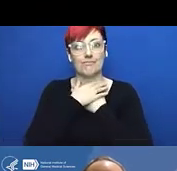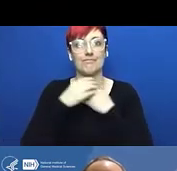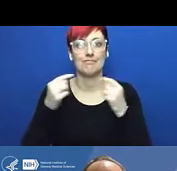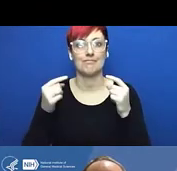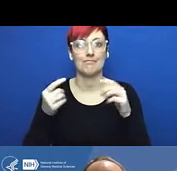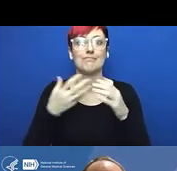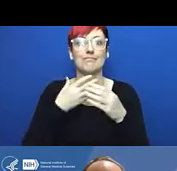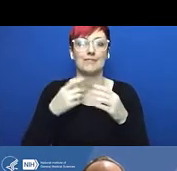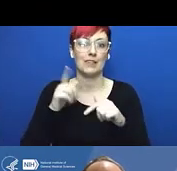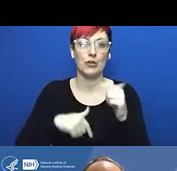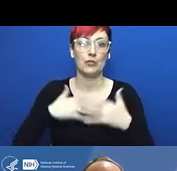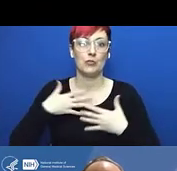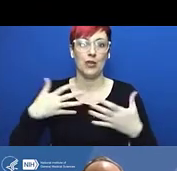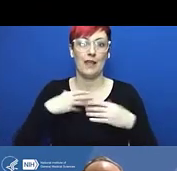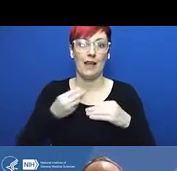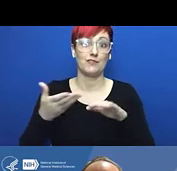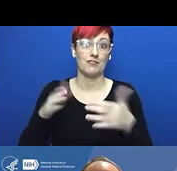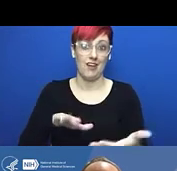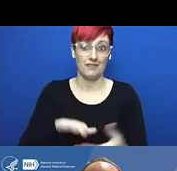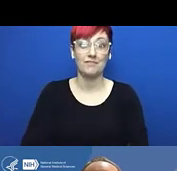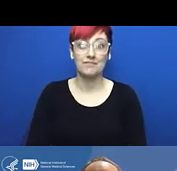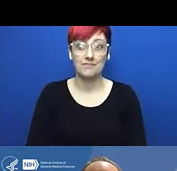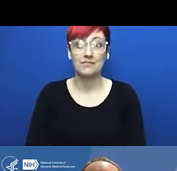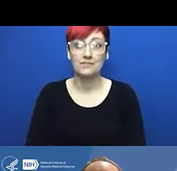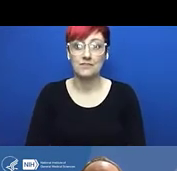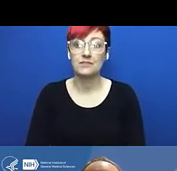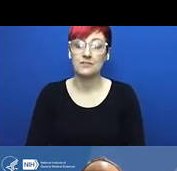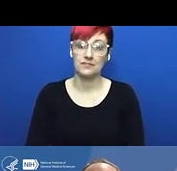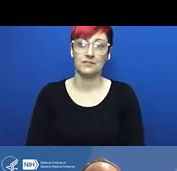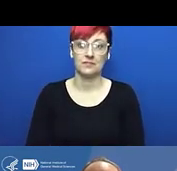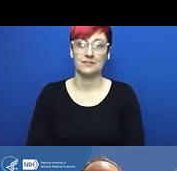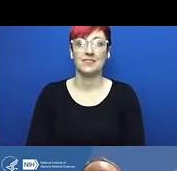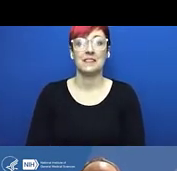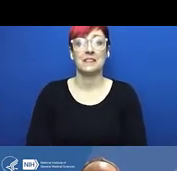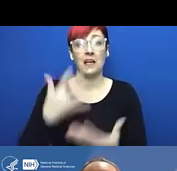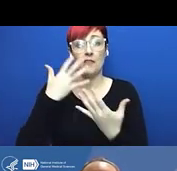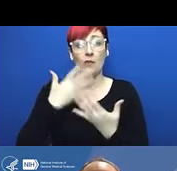based ways to enhance safety in laboratory settings,